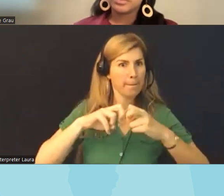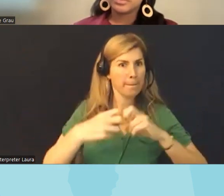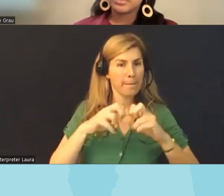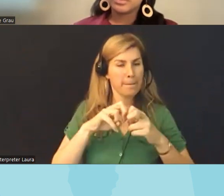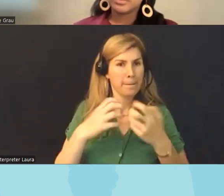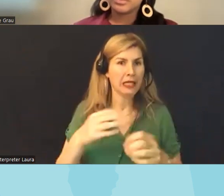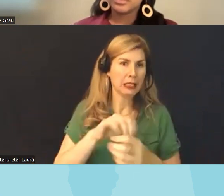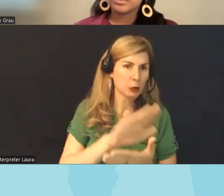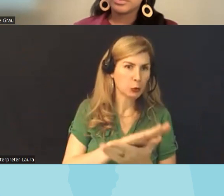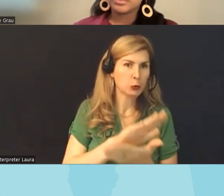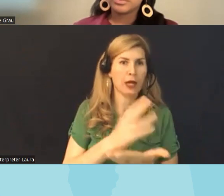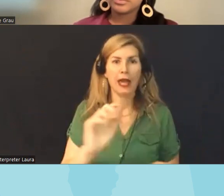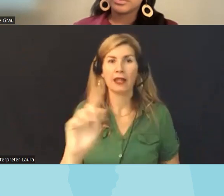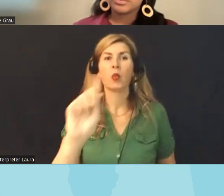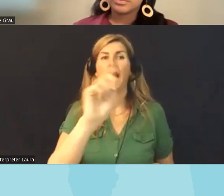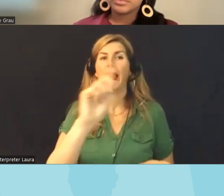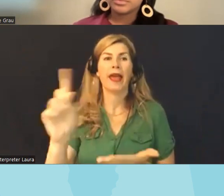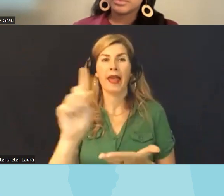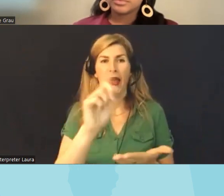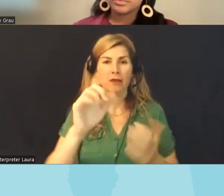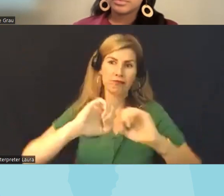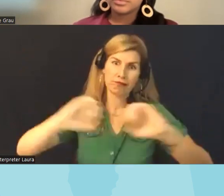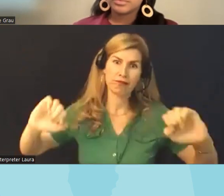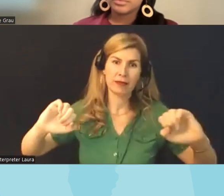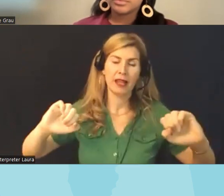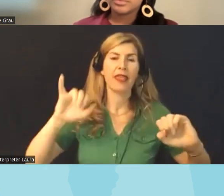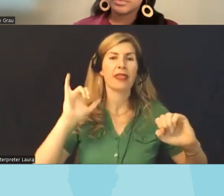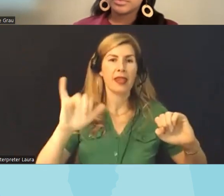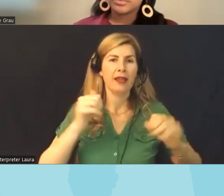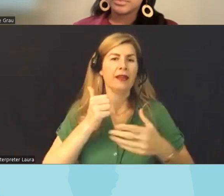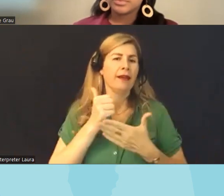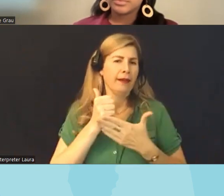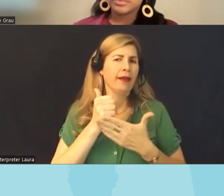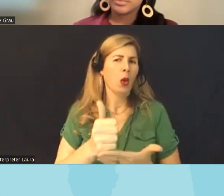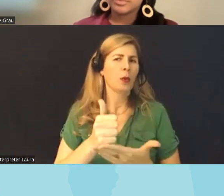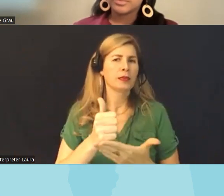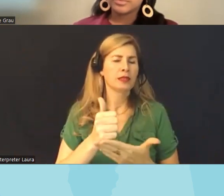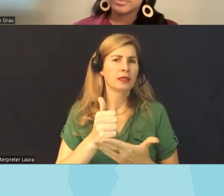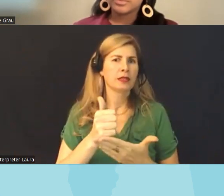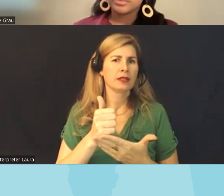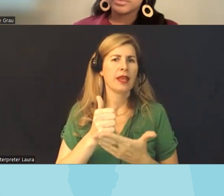and where it's occurring um that affects the affects the narrative for the whole